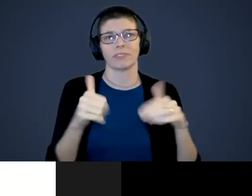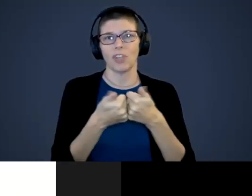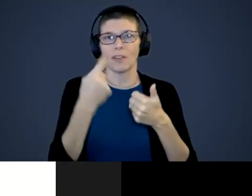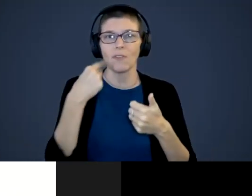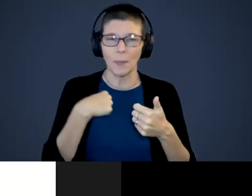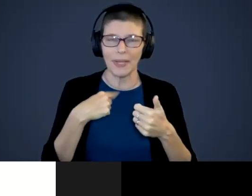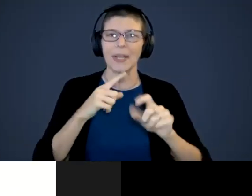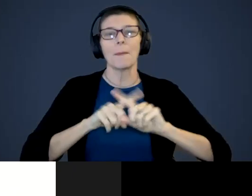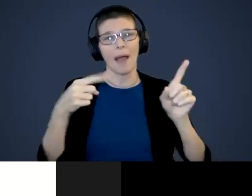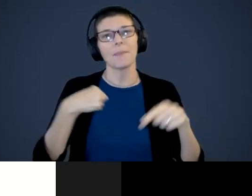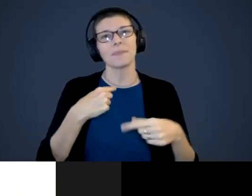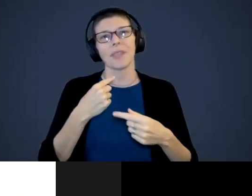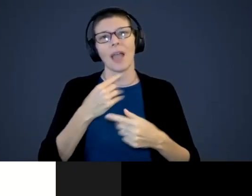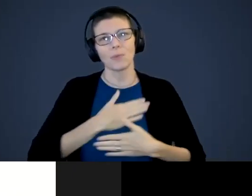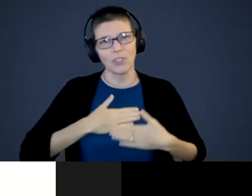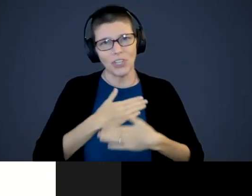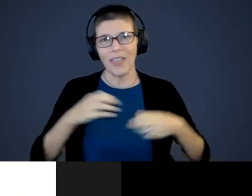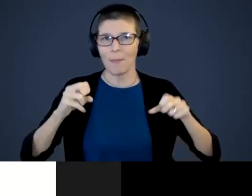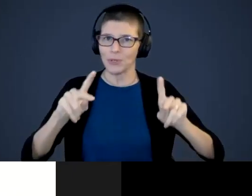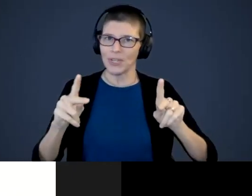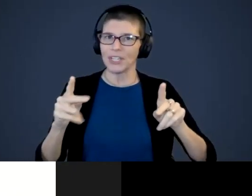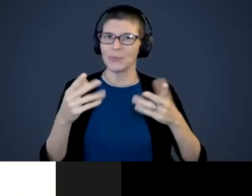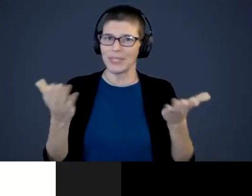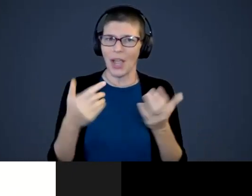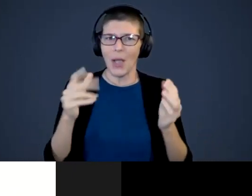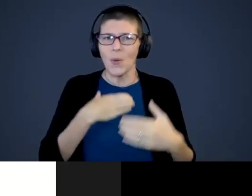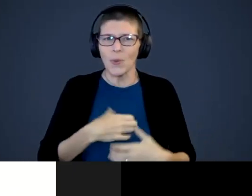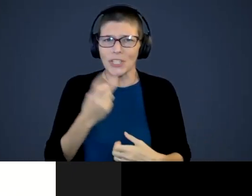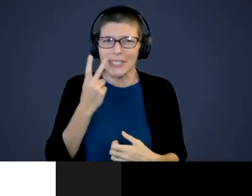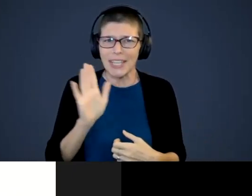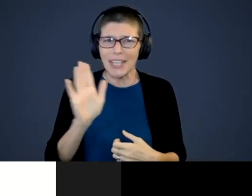I appreciate the opportunity to be here, and I wish I could see all your faces. At the very end,